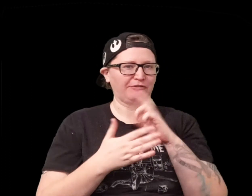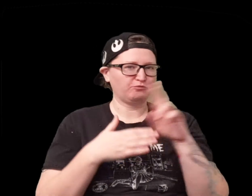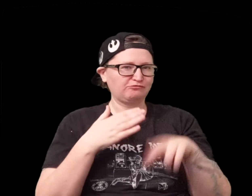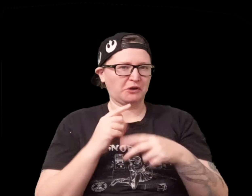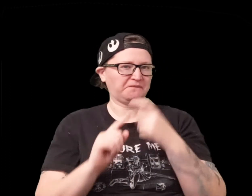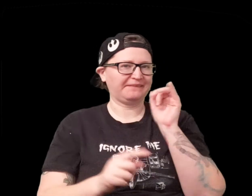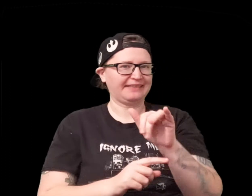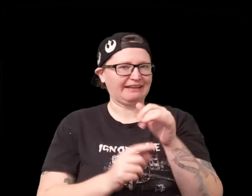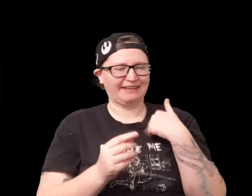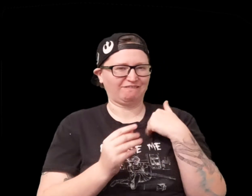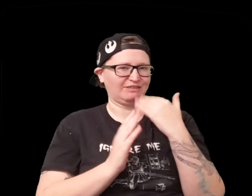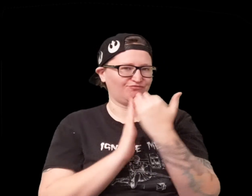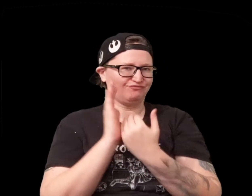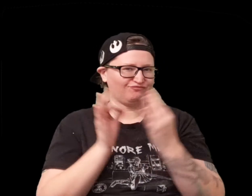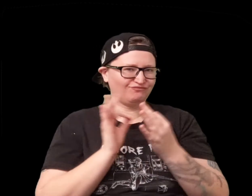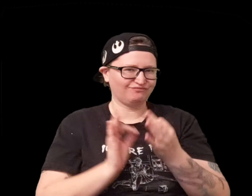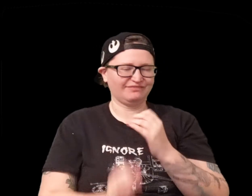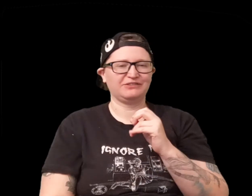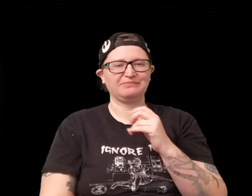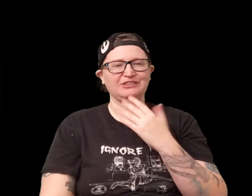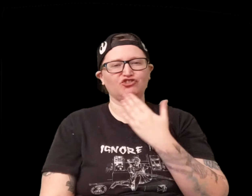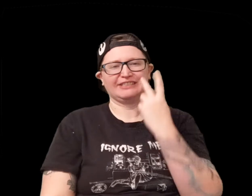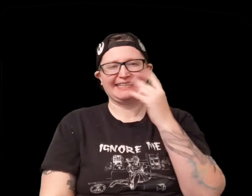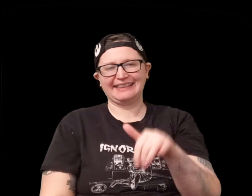for the shootout and then obviously you get the result from that there's a whole thing explaining